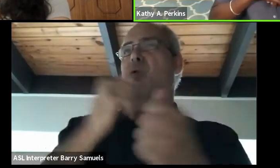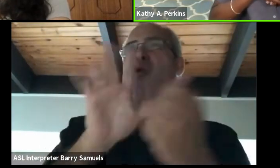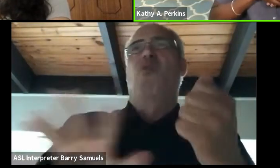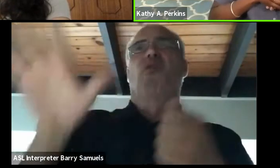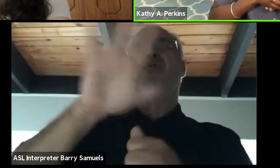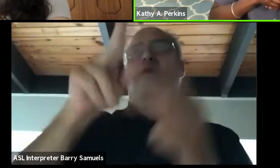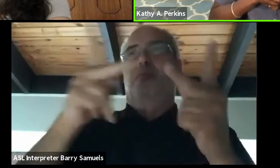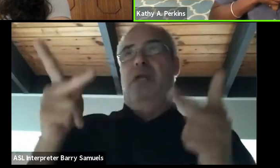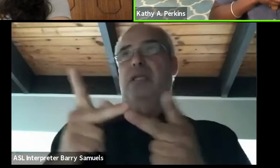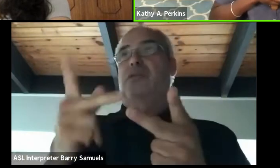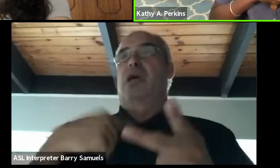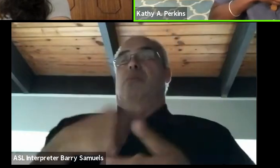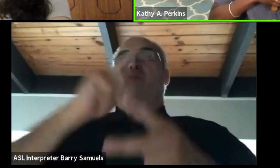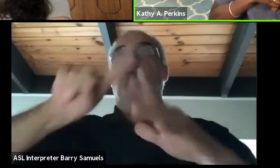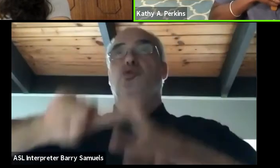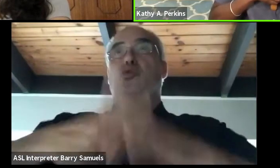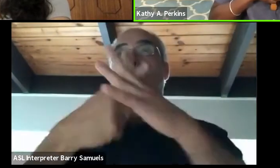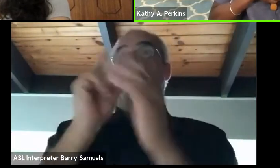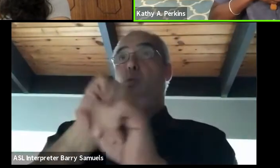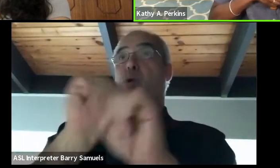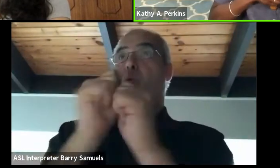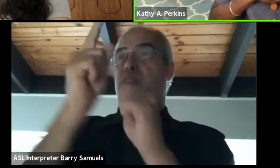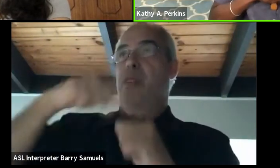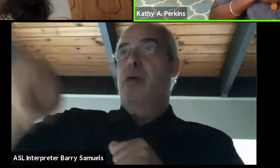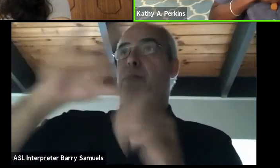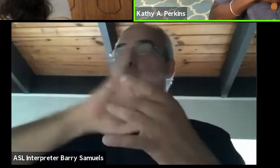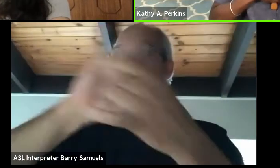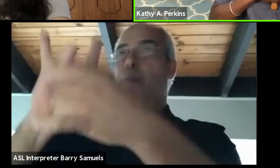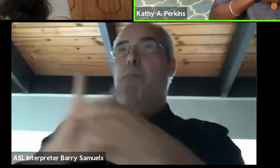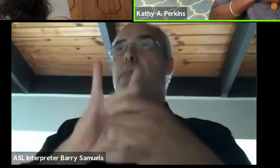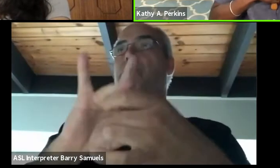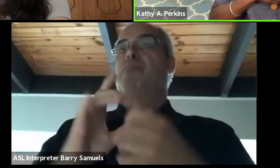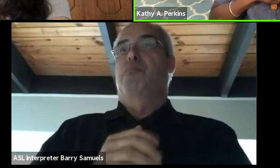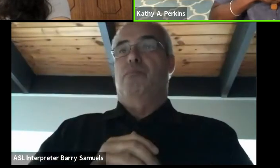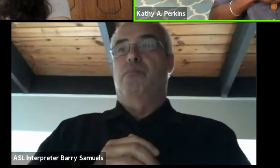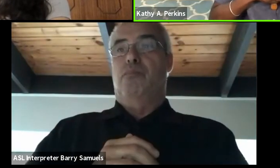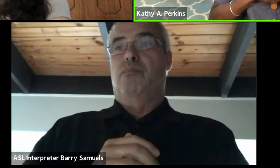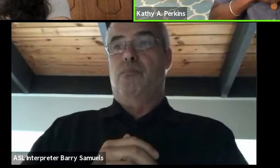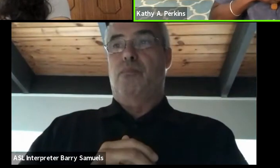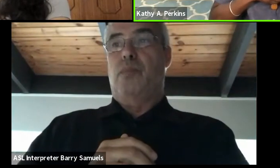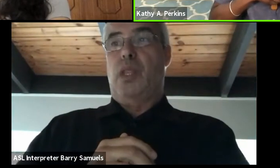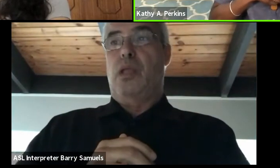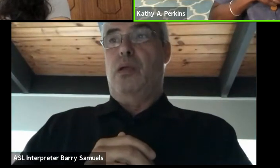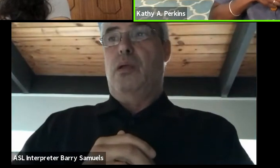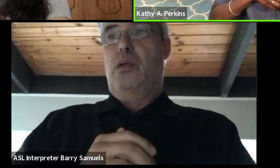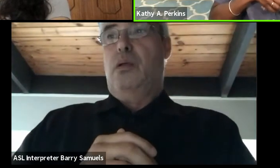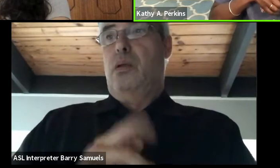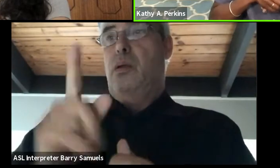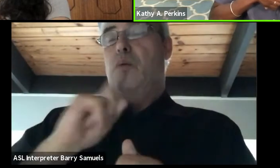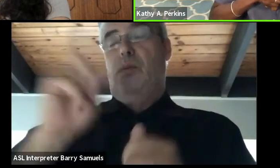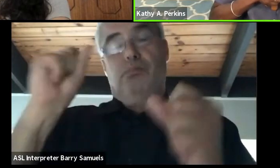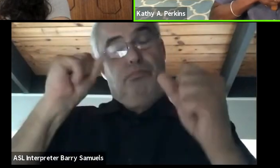And so I started working with them and it was just an amazing time for me